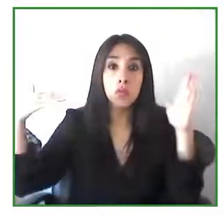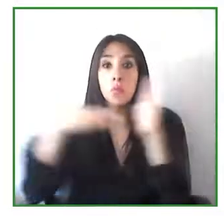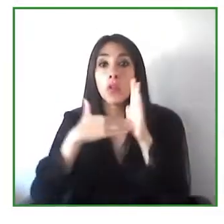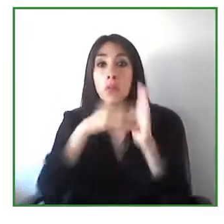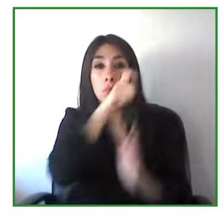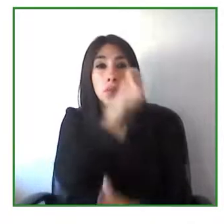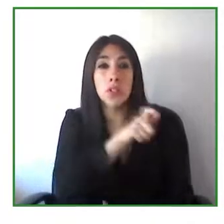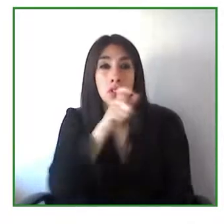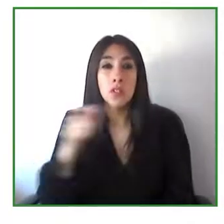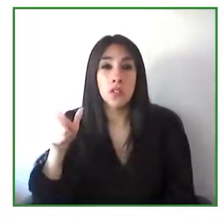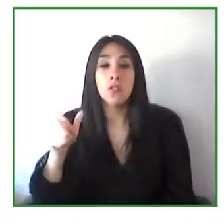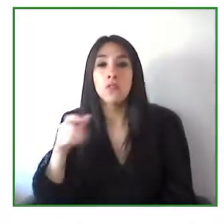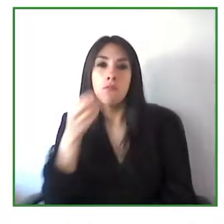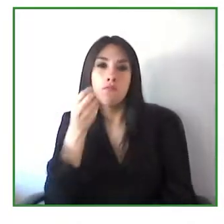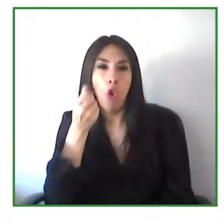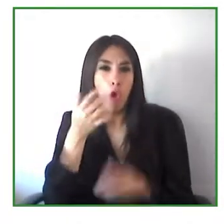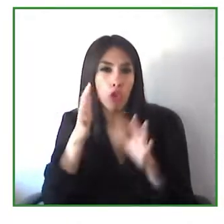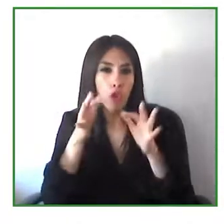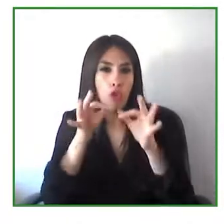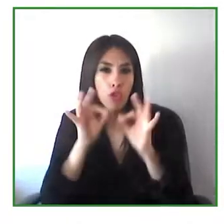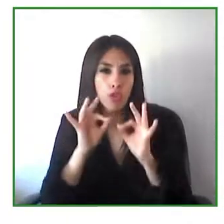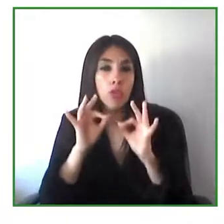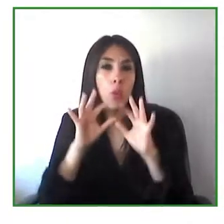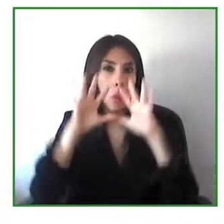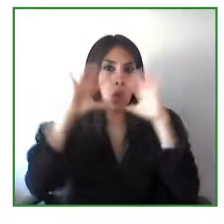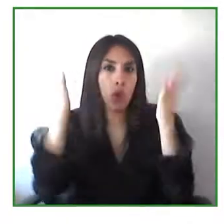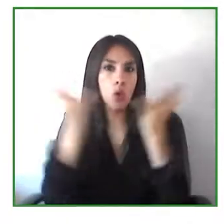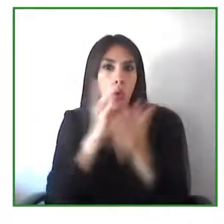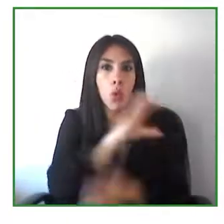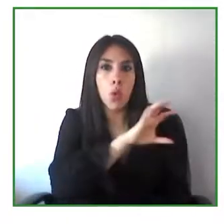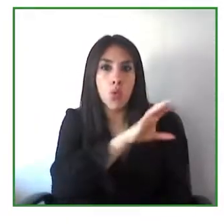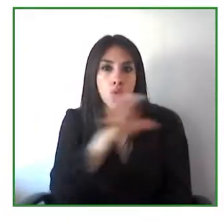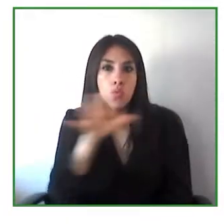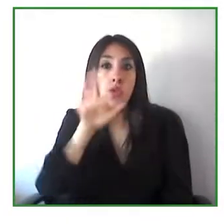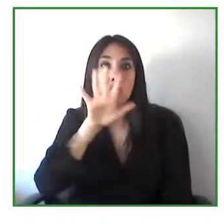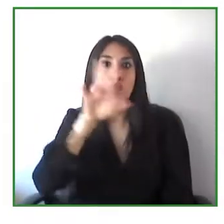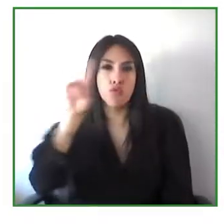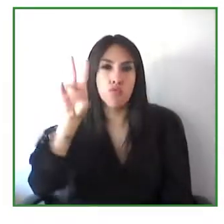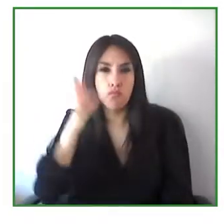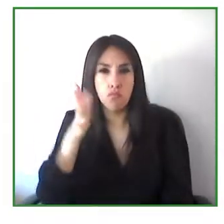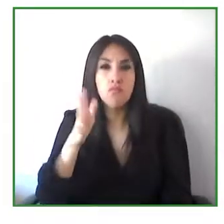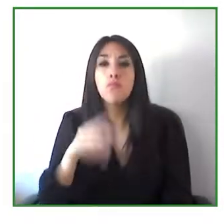Spanish content and Spanish courses and certification processes and so we are